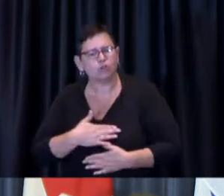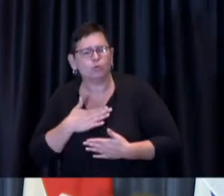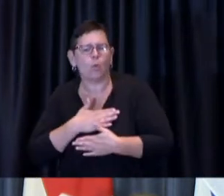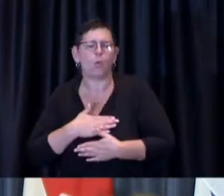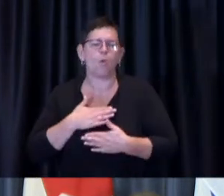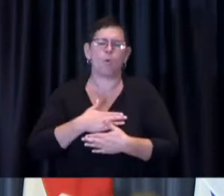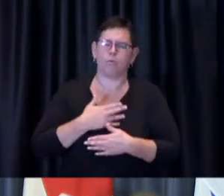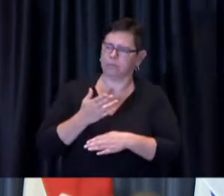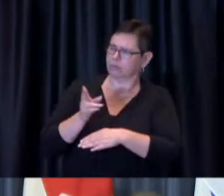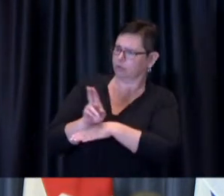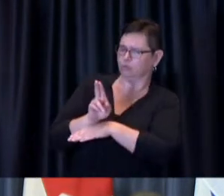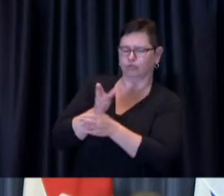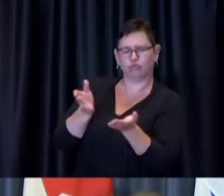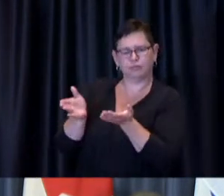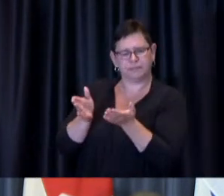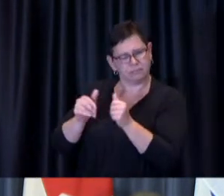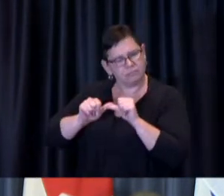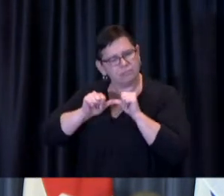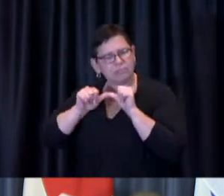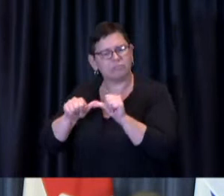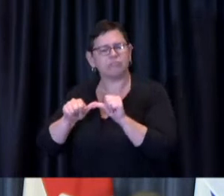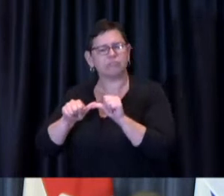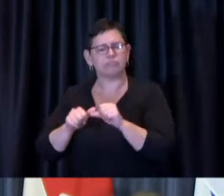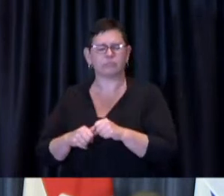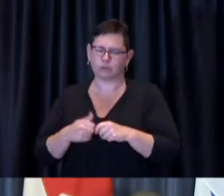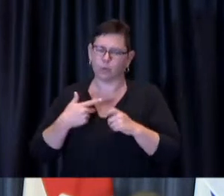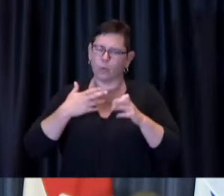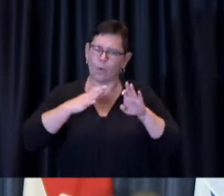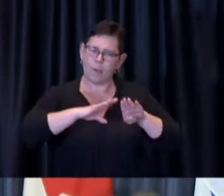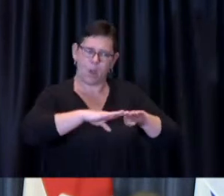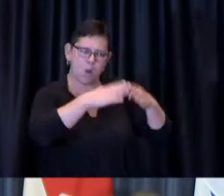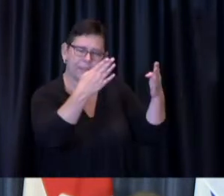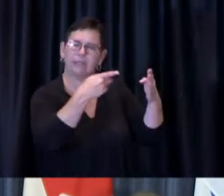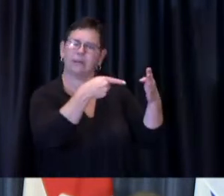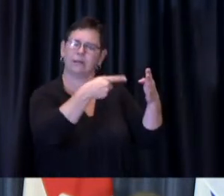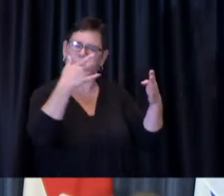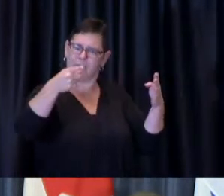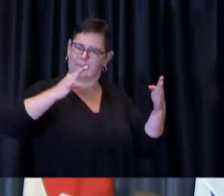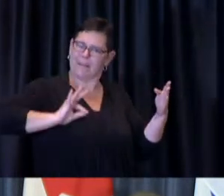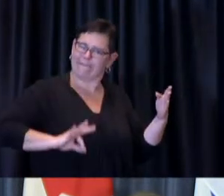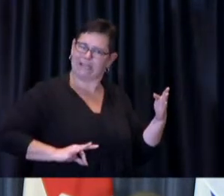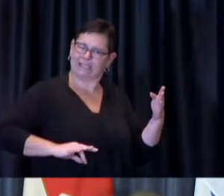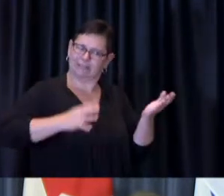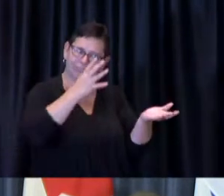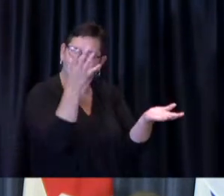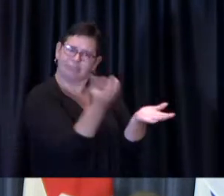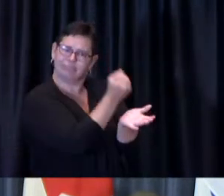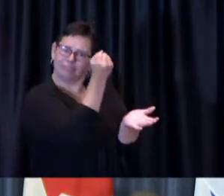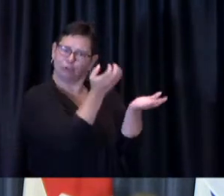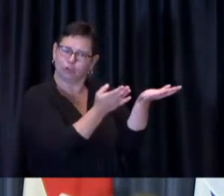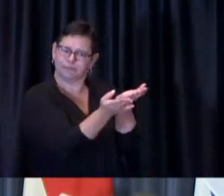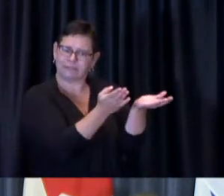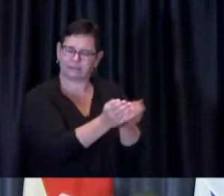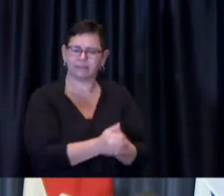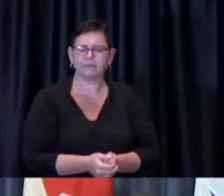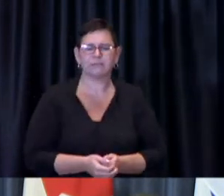implementing new ones during the course of the pandemic. As part of the City's ongoing modernization, over the course of the pandemic,